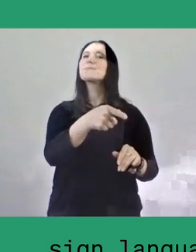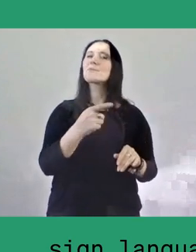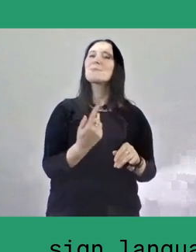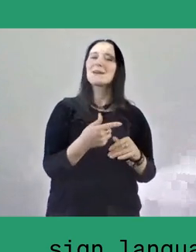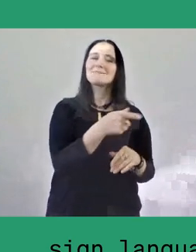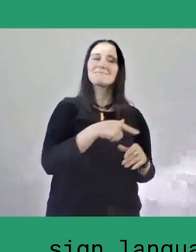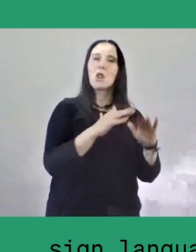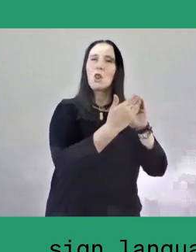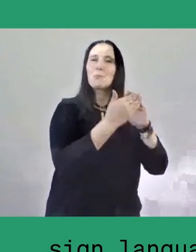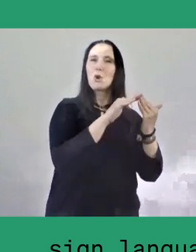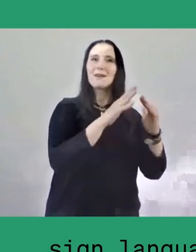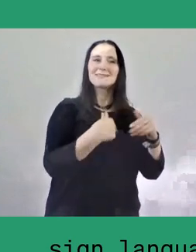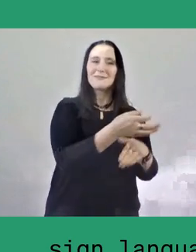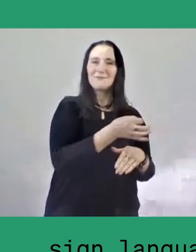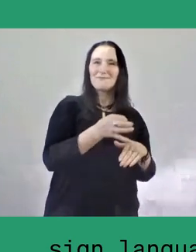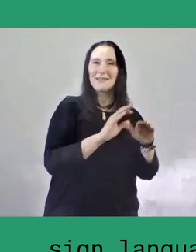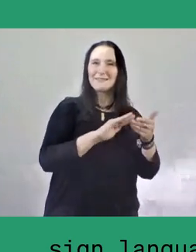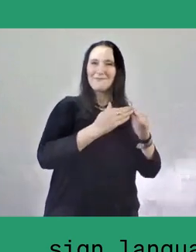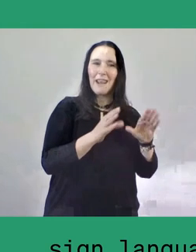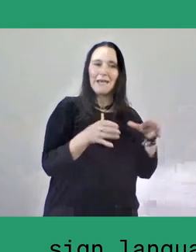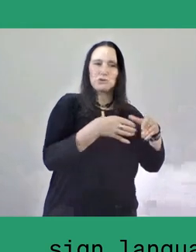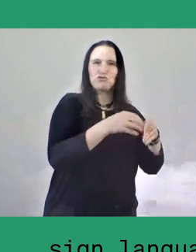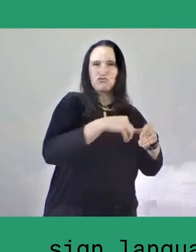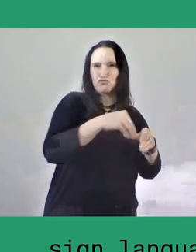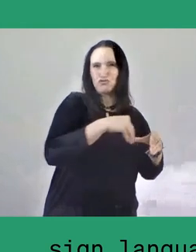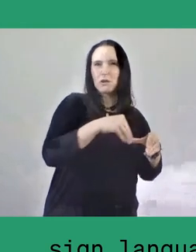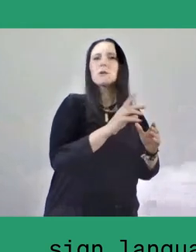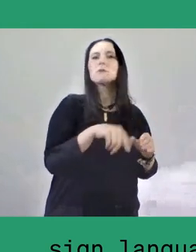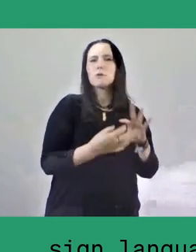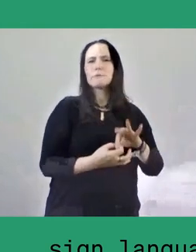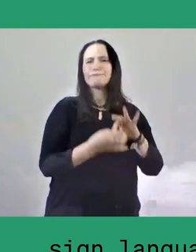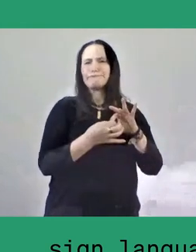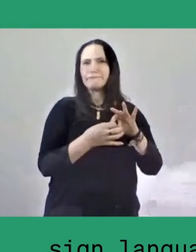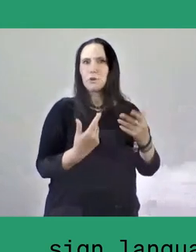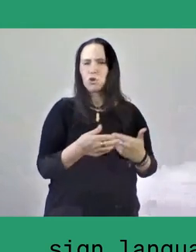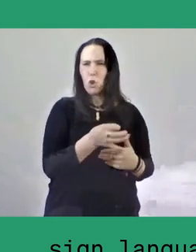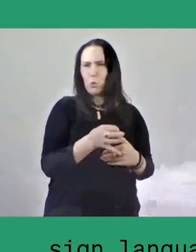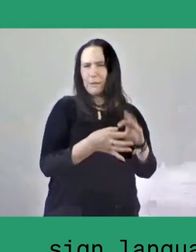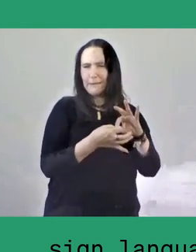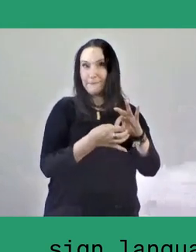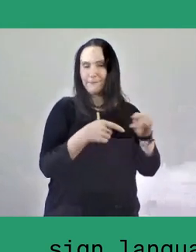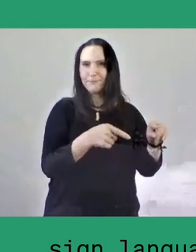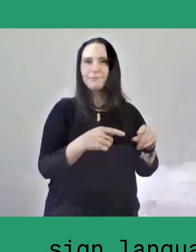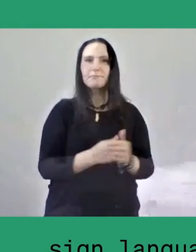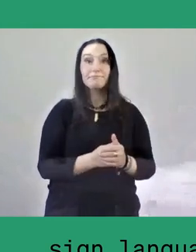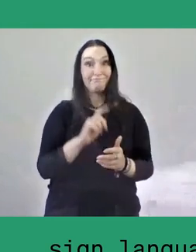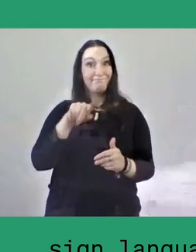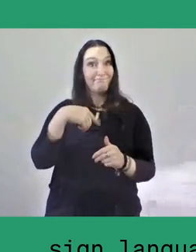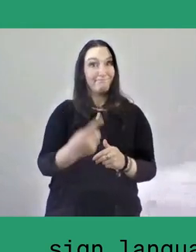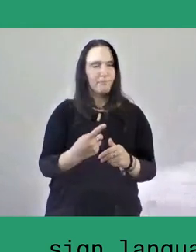The present one is dedicated to Local Anchor and the next ones will be Humour, Generosity,